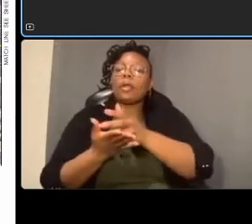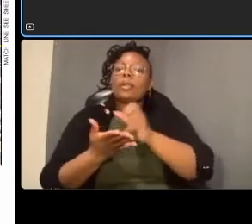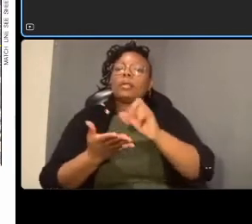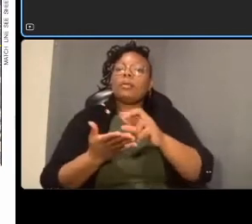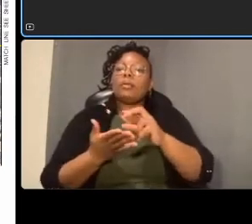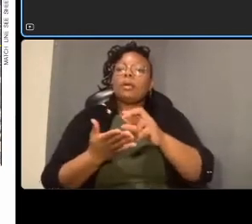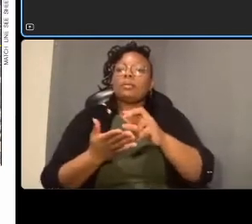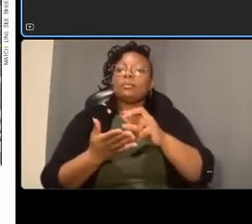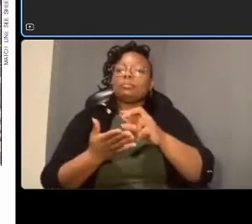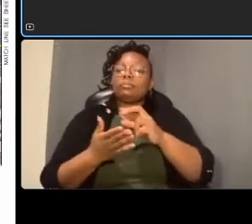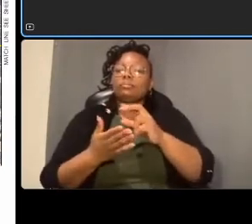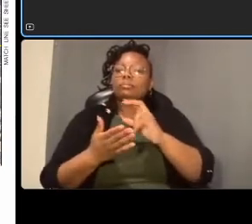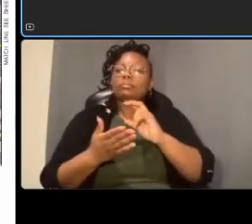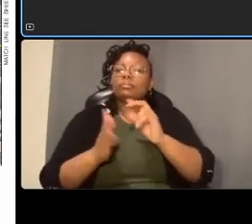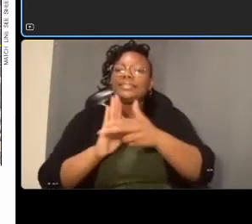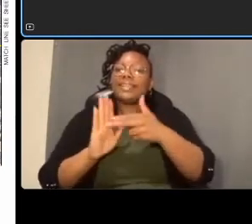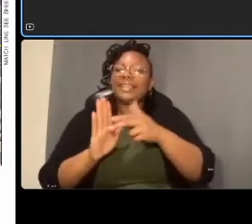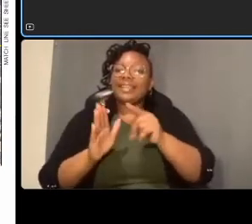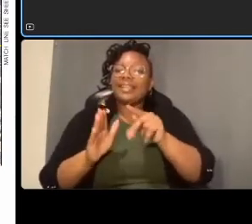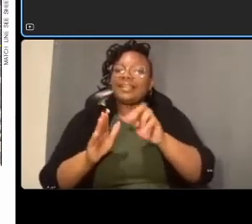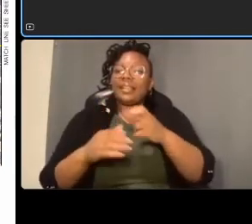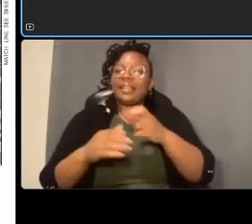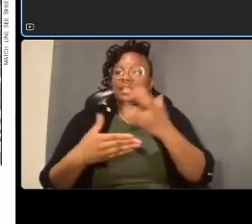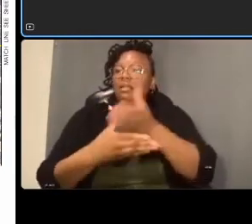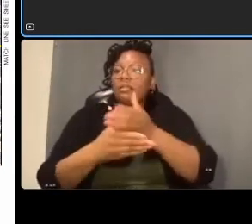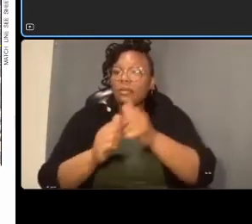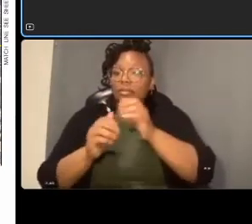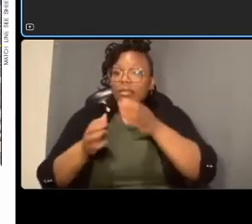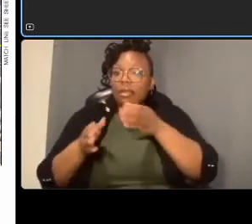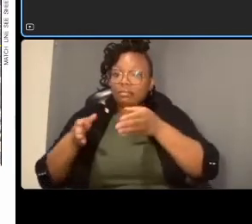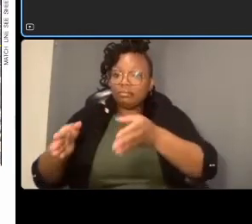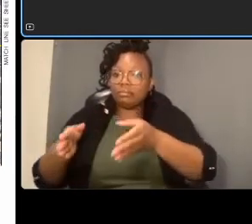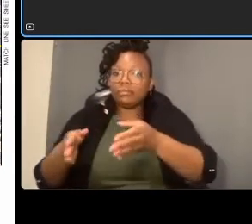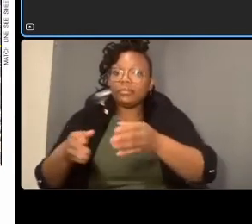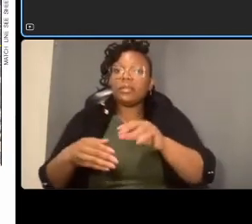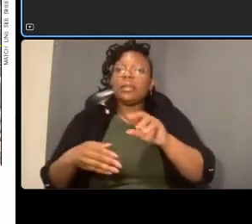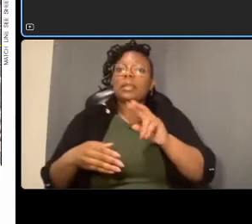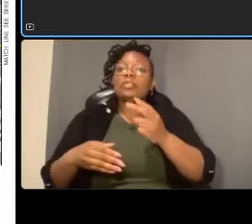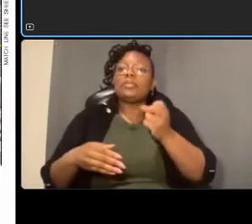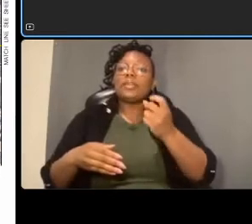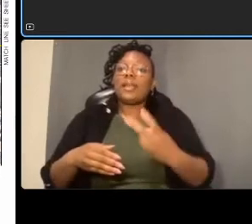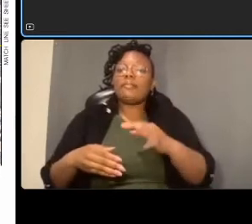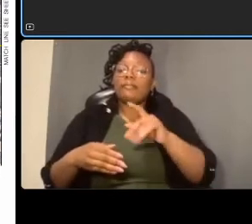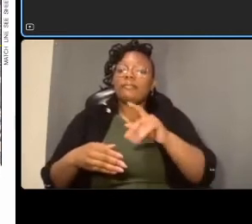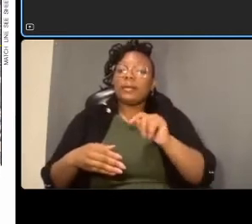a half foot buffers next to the parking lane if there's a parking lane there the bike has the